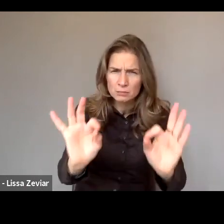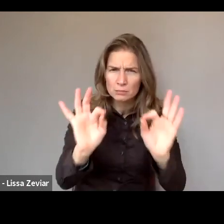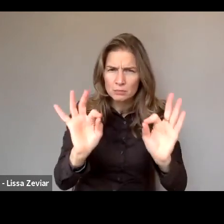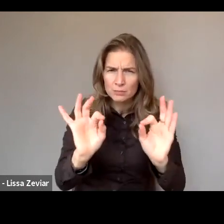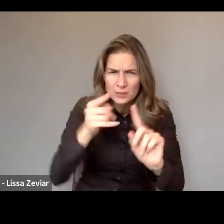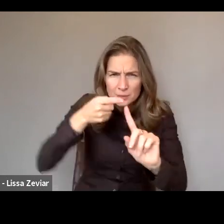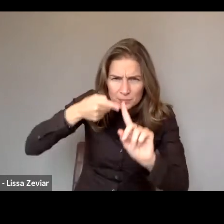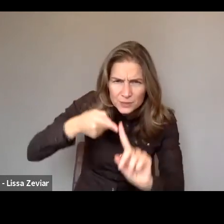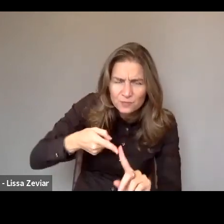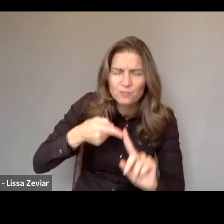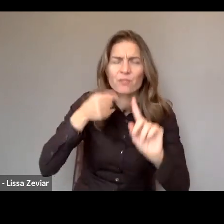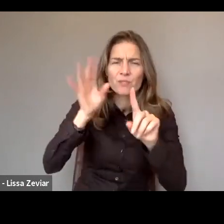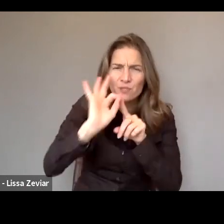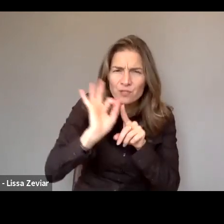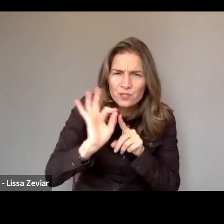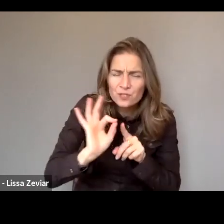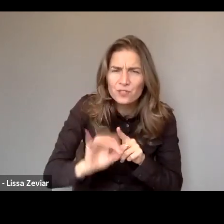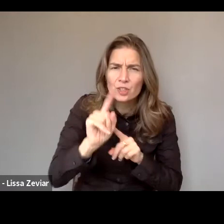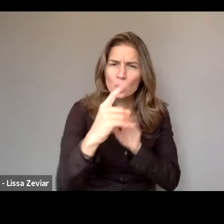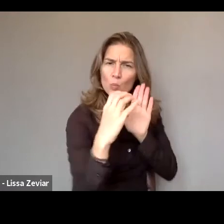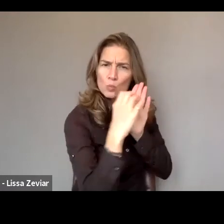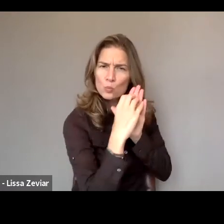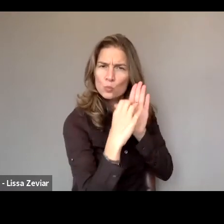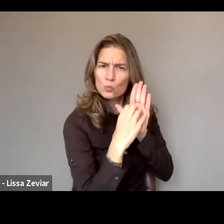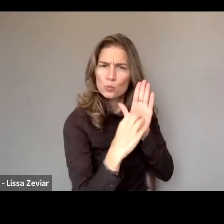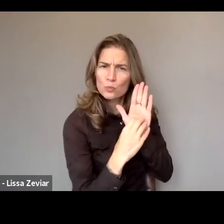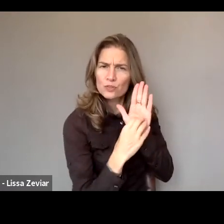the protection and accessibility of women with disabilities.